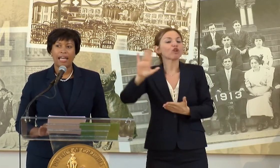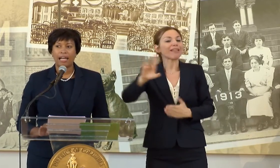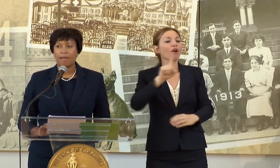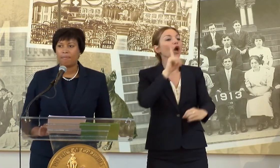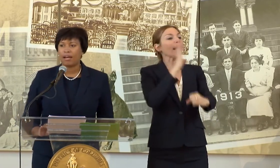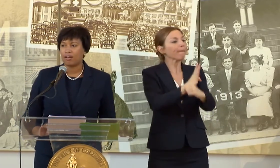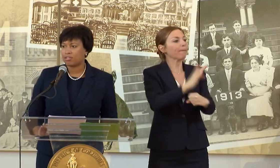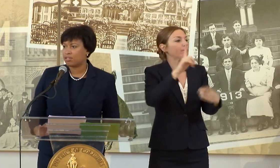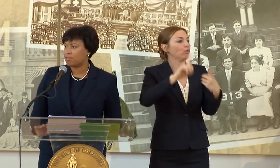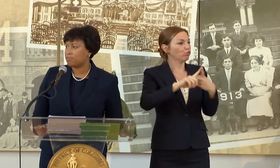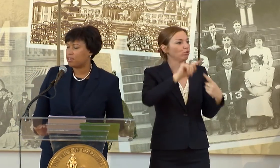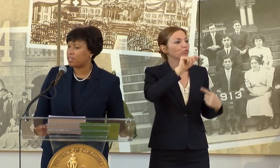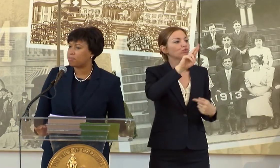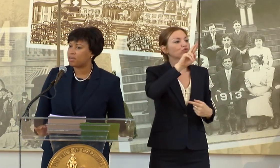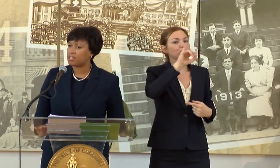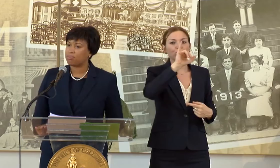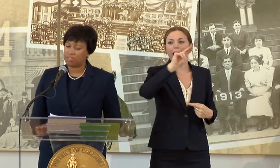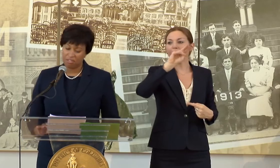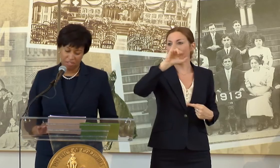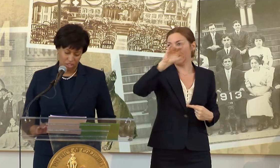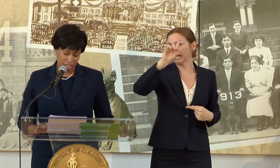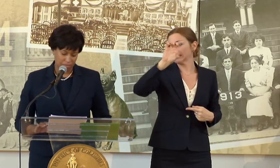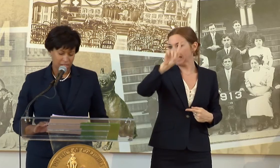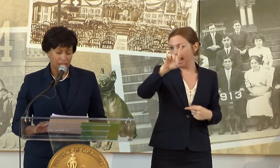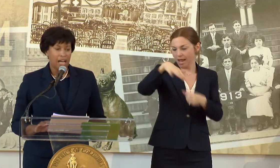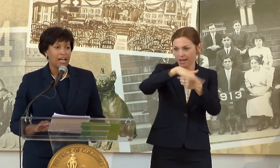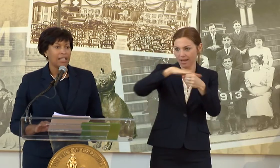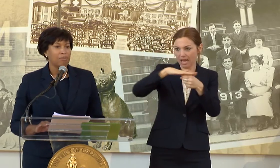AND I ALSO AM VERY IMPRESSED WITH THEIR VISION.